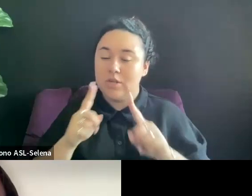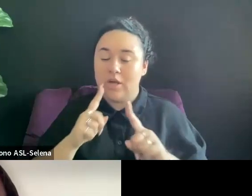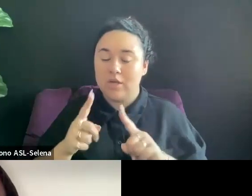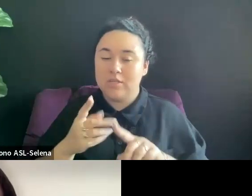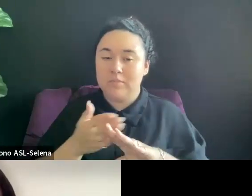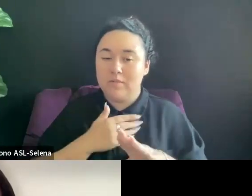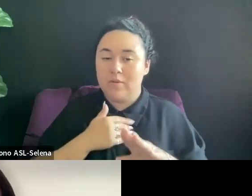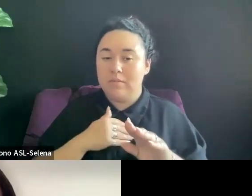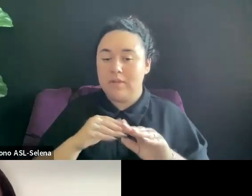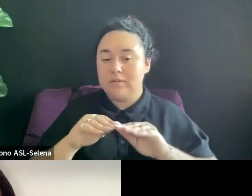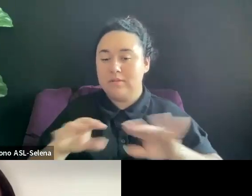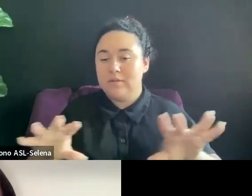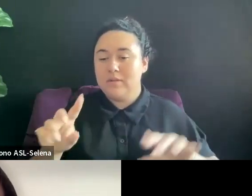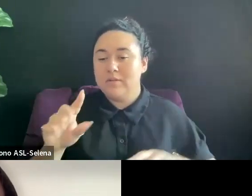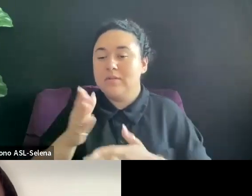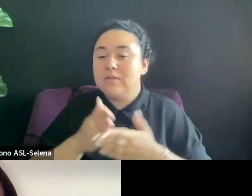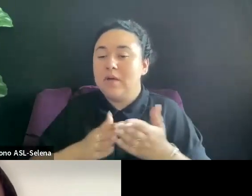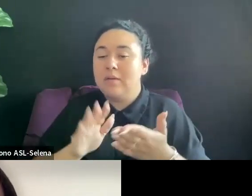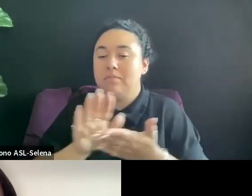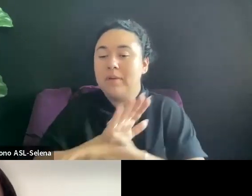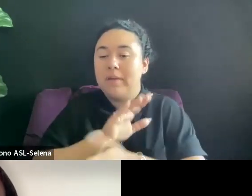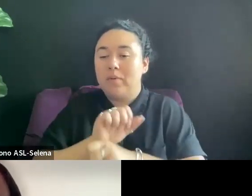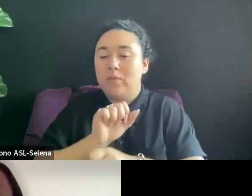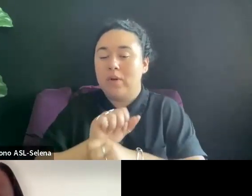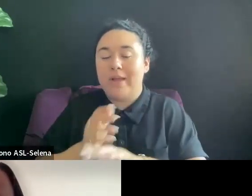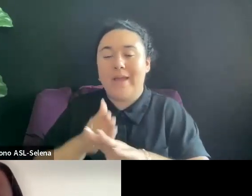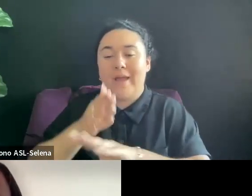DOCUMENTATION TO HER AFTERWARDS. WE CAN DISCUSS THAT.